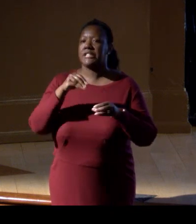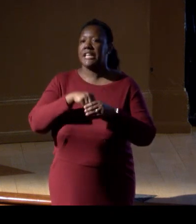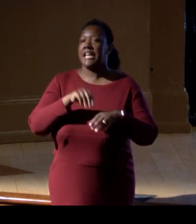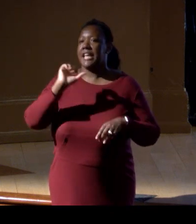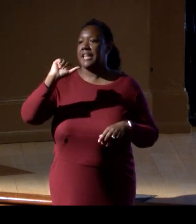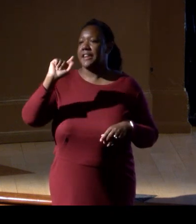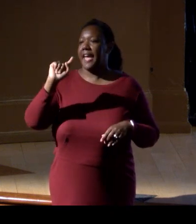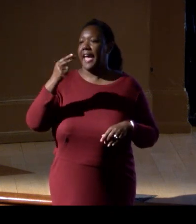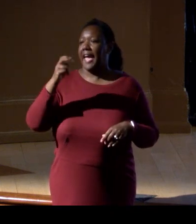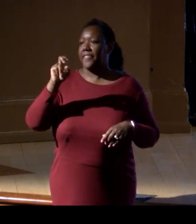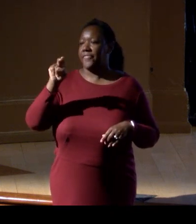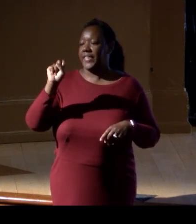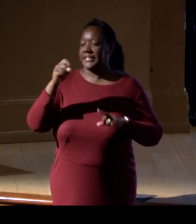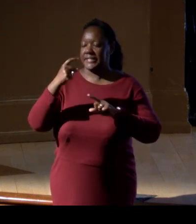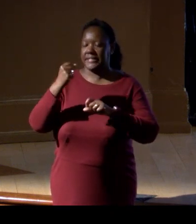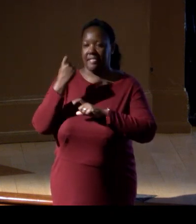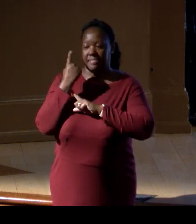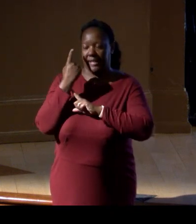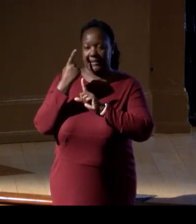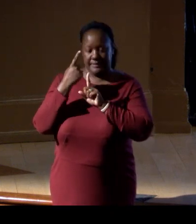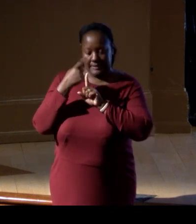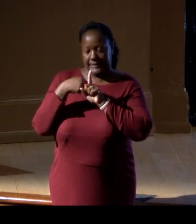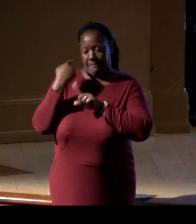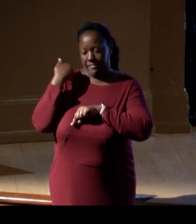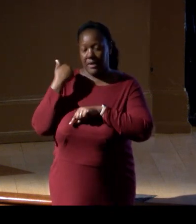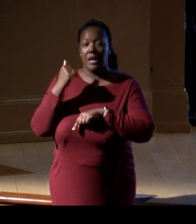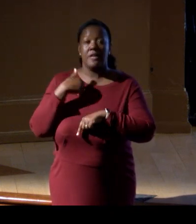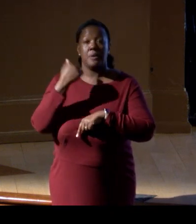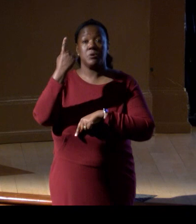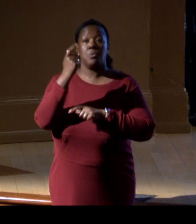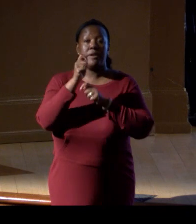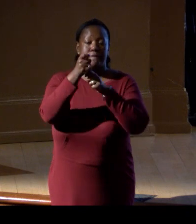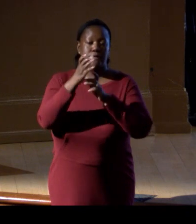The fishermen from the island of Amorgos in the Cyclades,